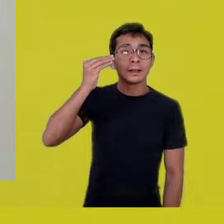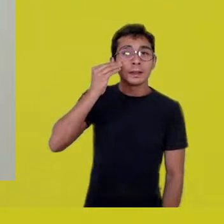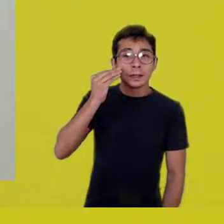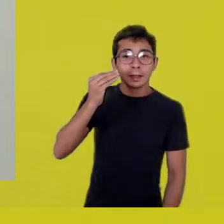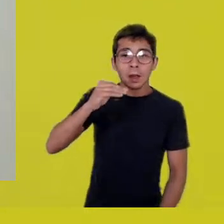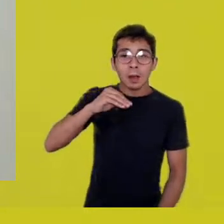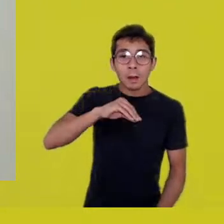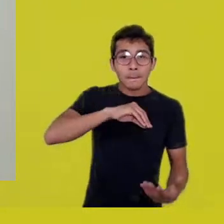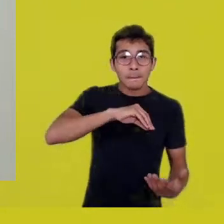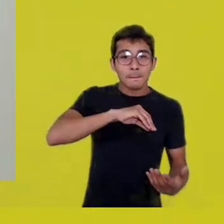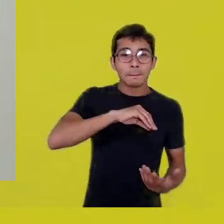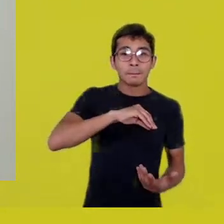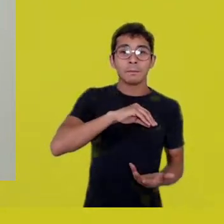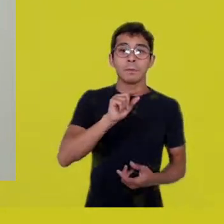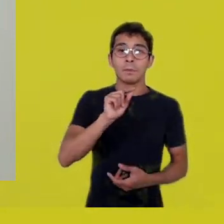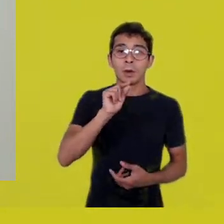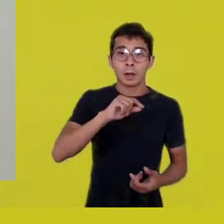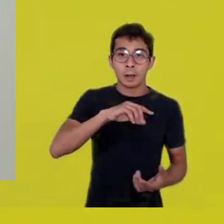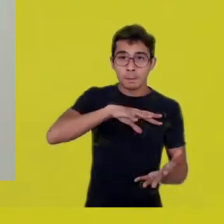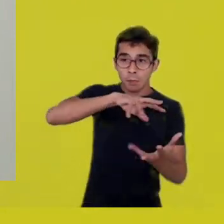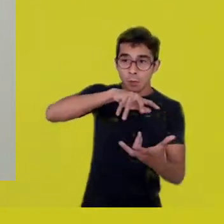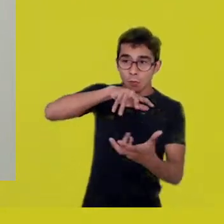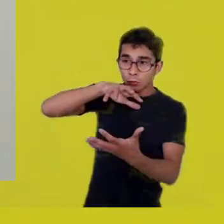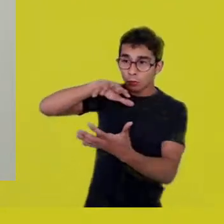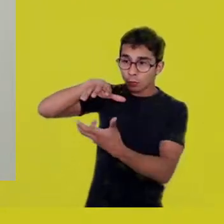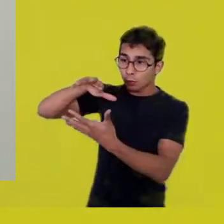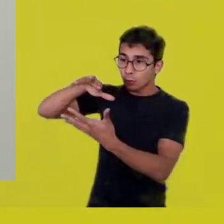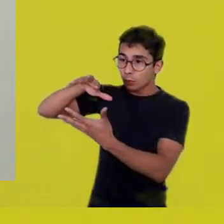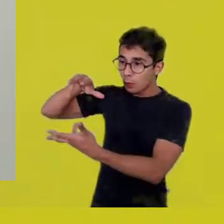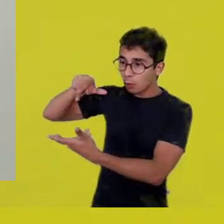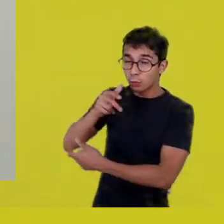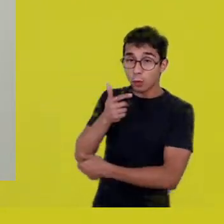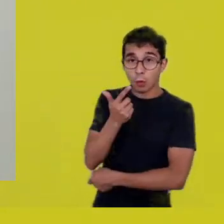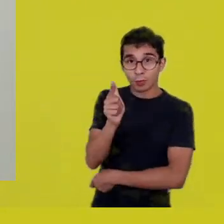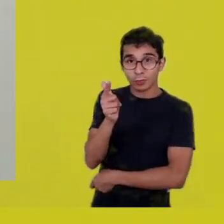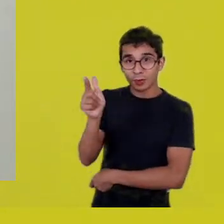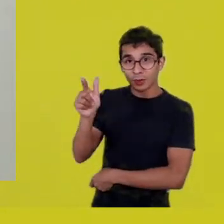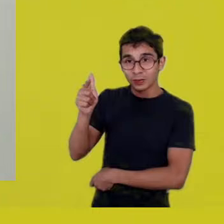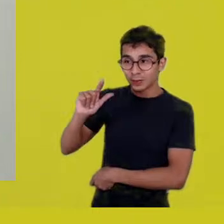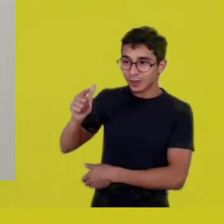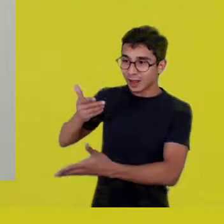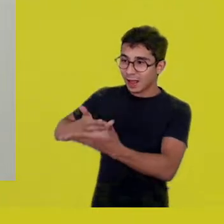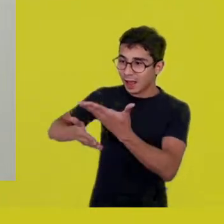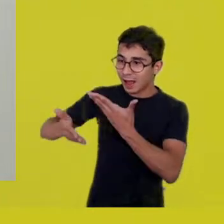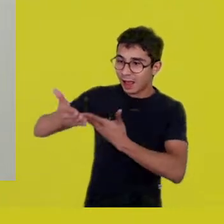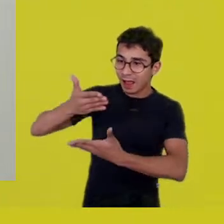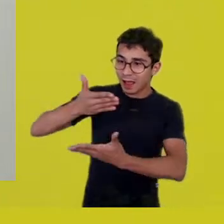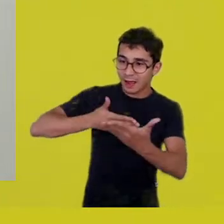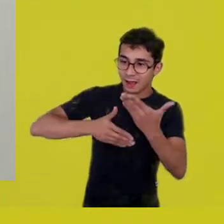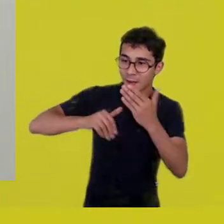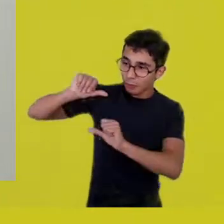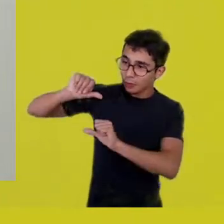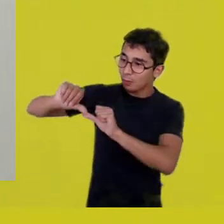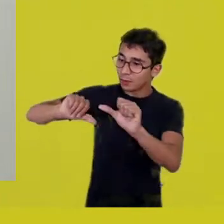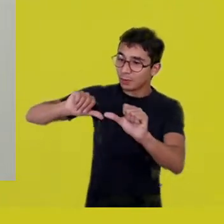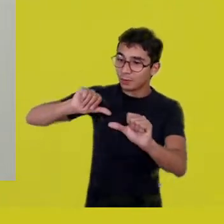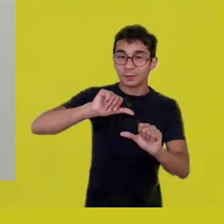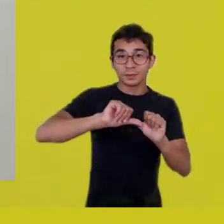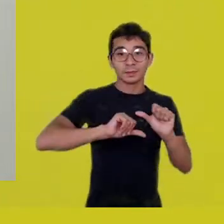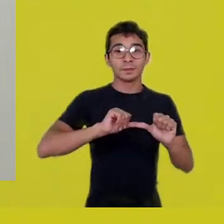that shift, which we call yards, that are exactly the points